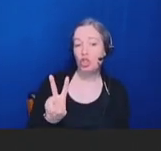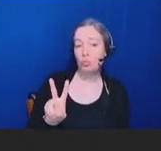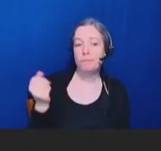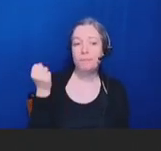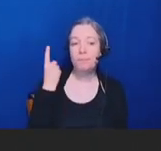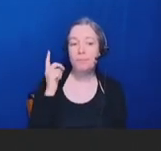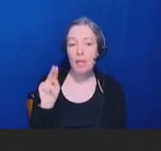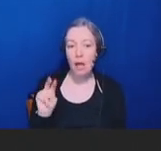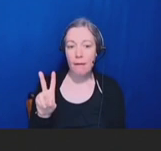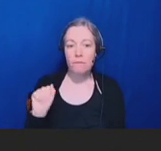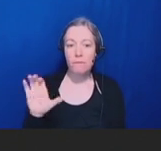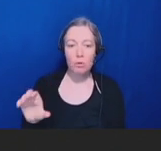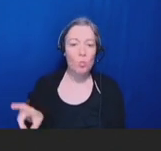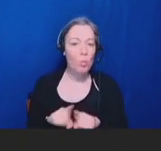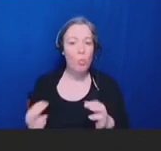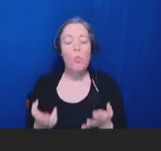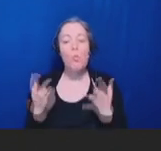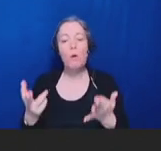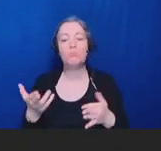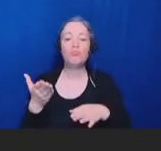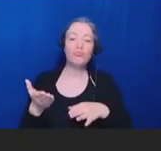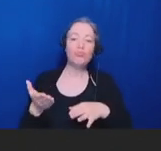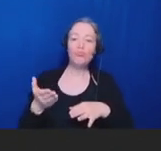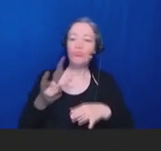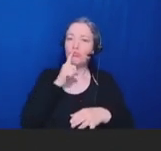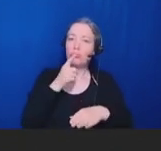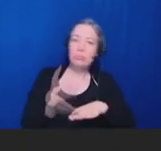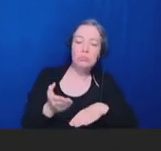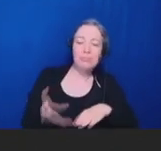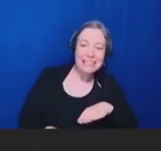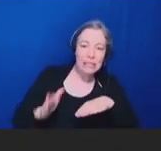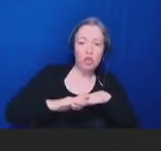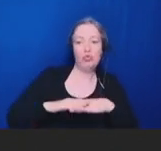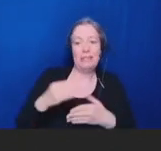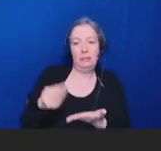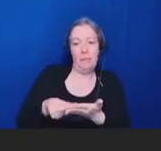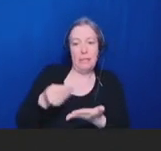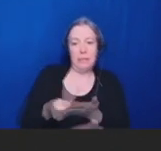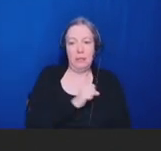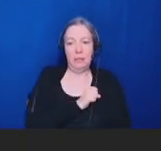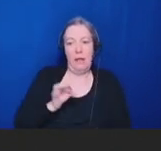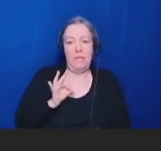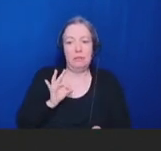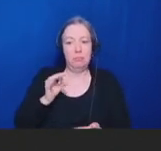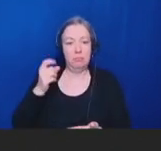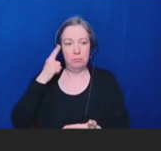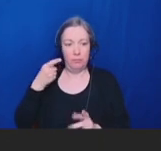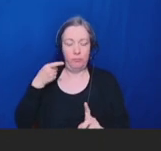so messaging that has been tested and reviewed for accuracy can be provided to groups communicating